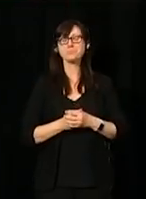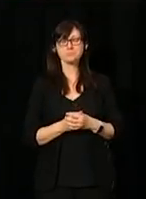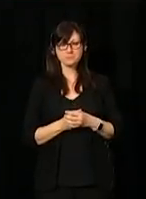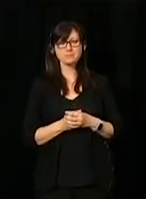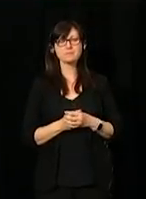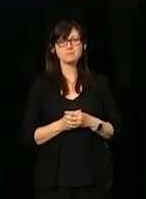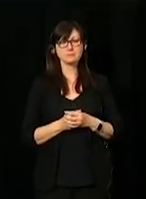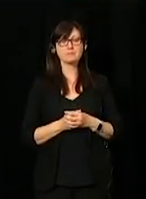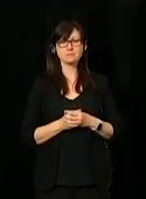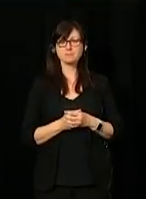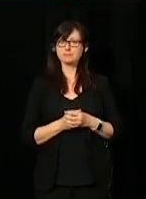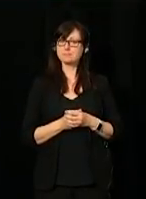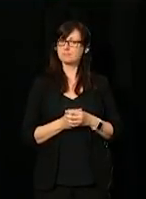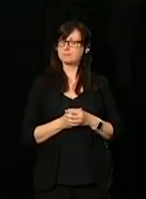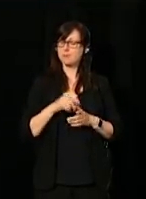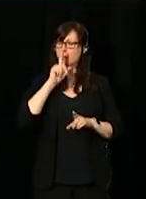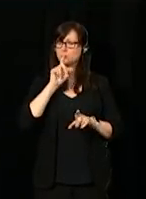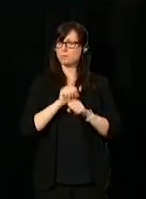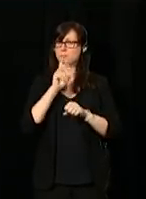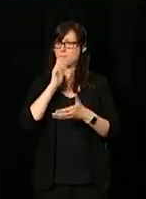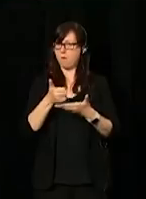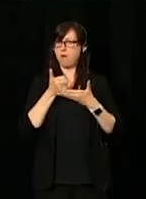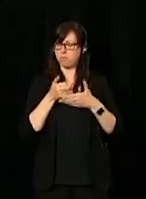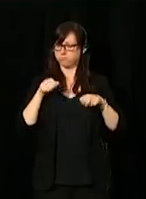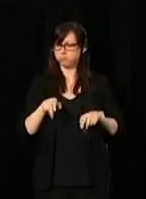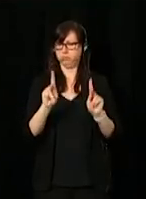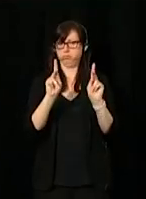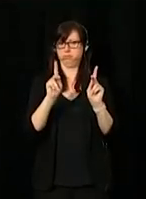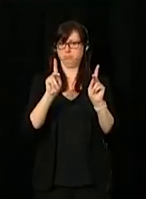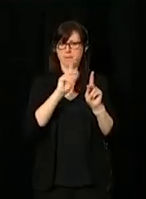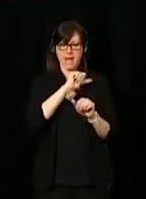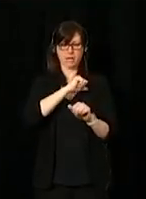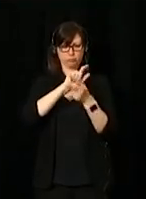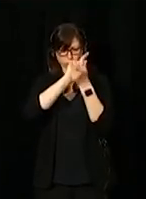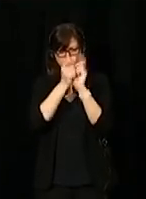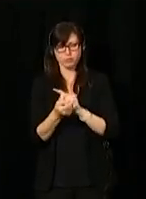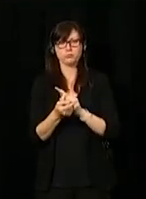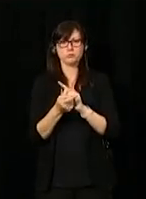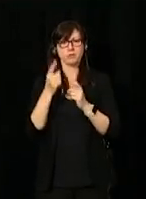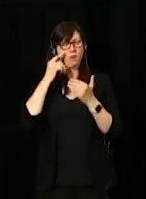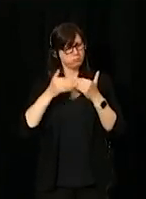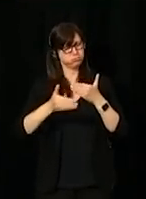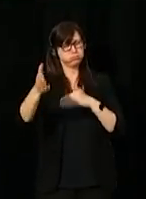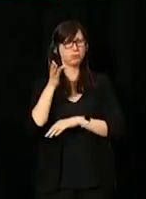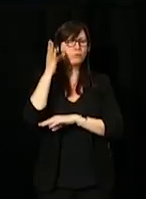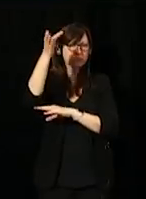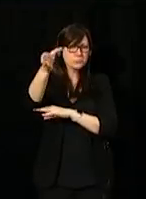because this is in fact what will enable us - that's the change of attitudes in the long term.